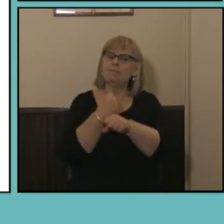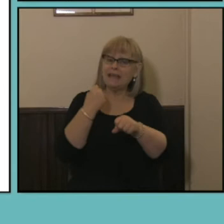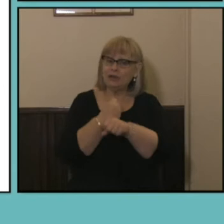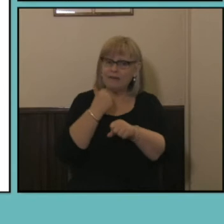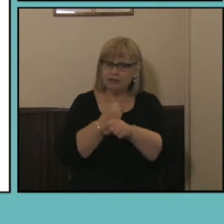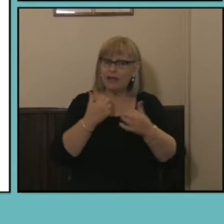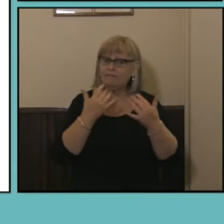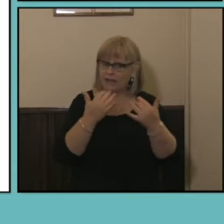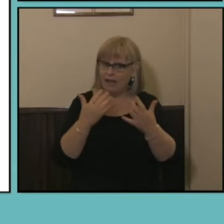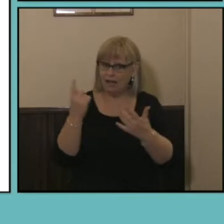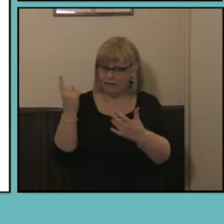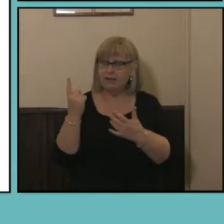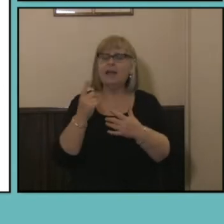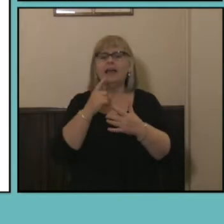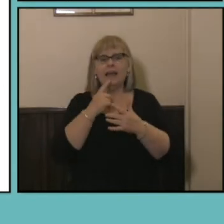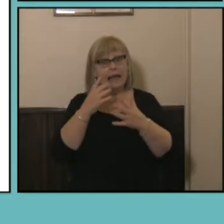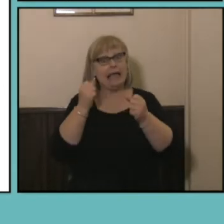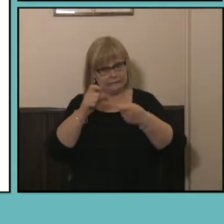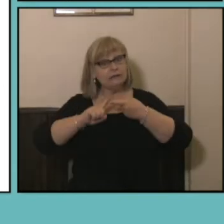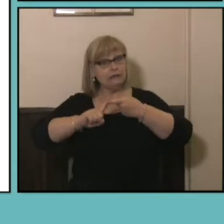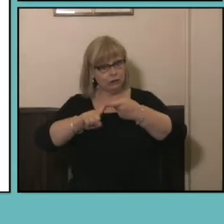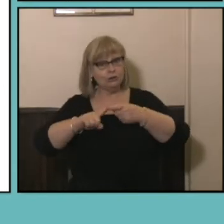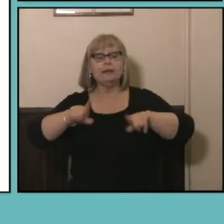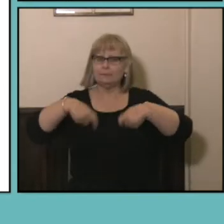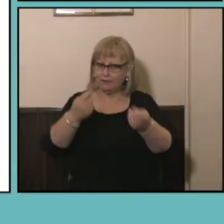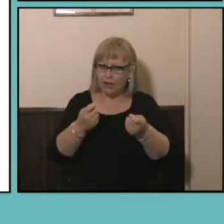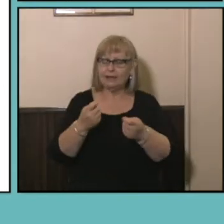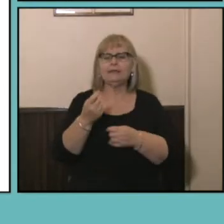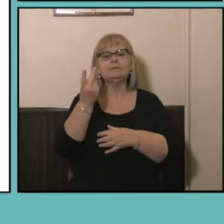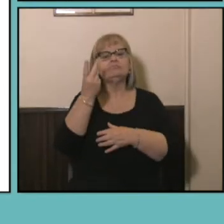there, Manufacturing certainly has continued to decline into 2016, but the